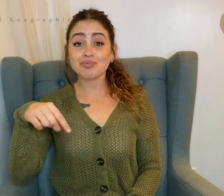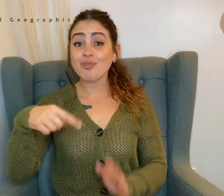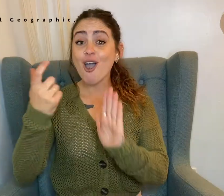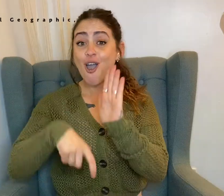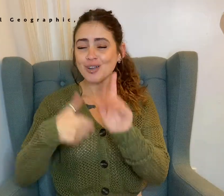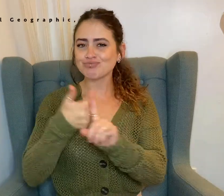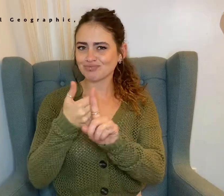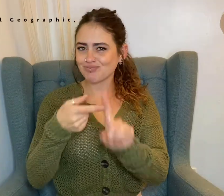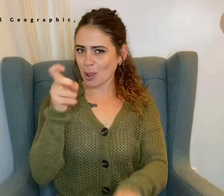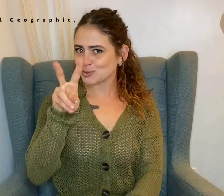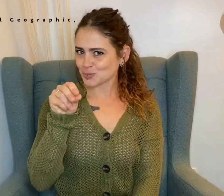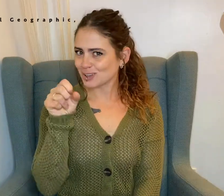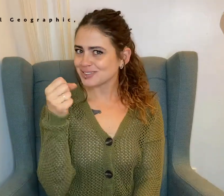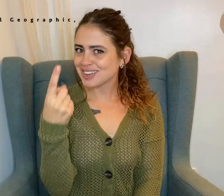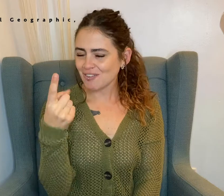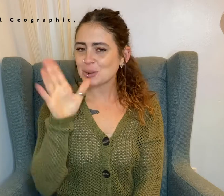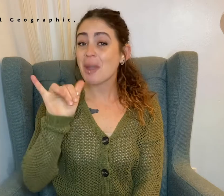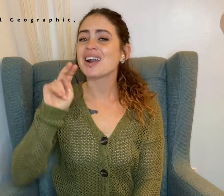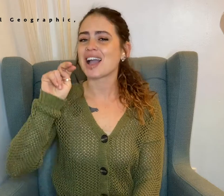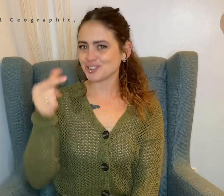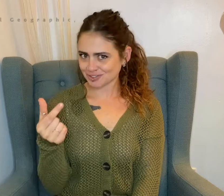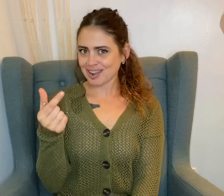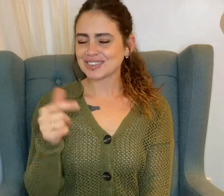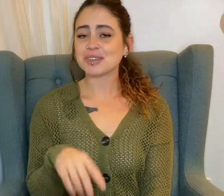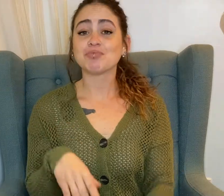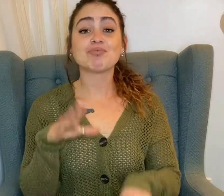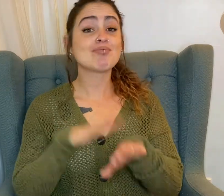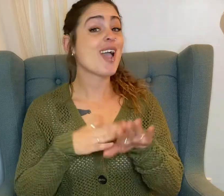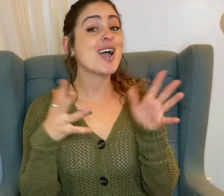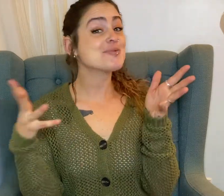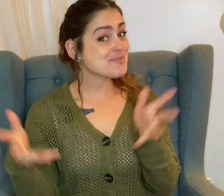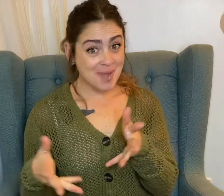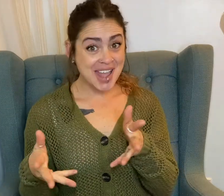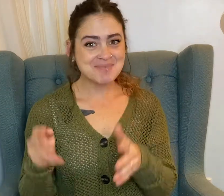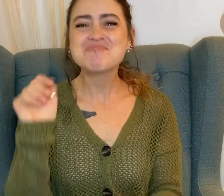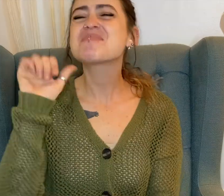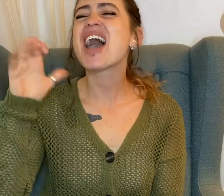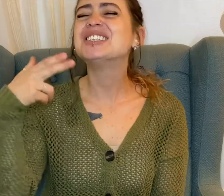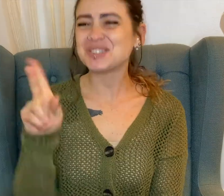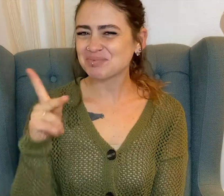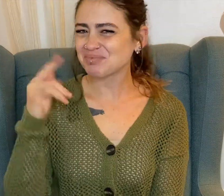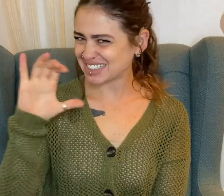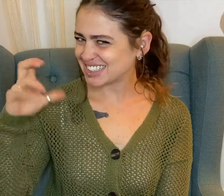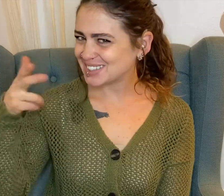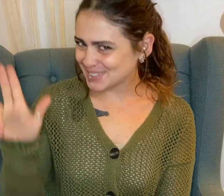From this 2011 National Geographic article on Machu Picchu,